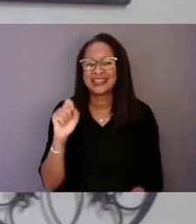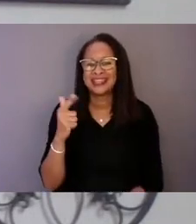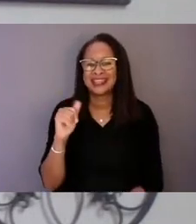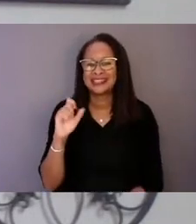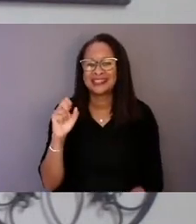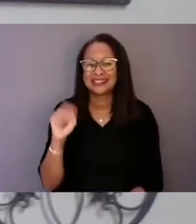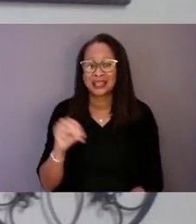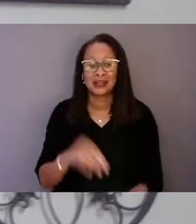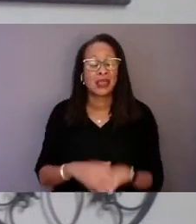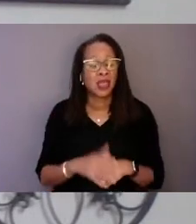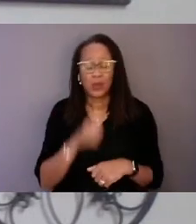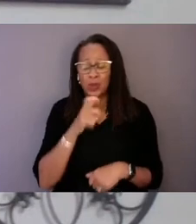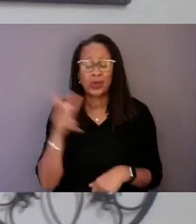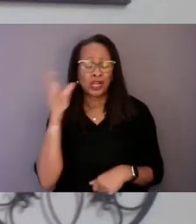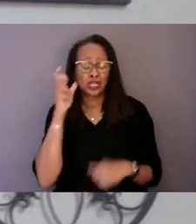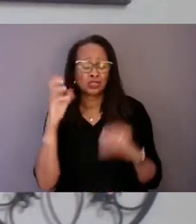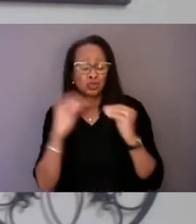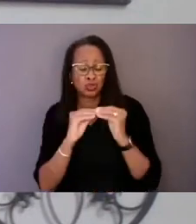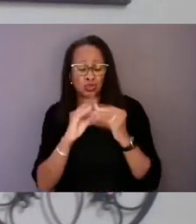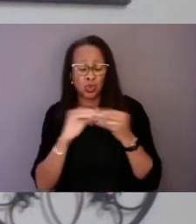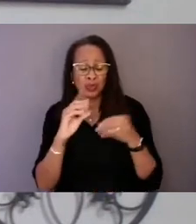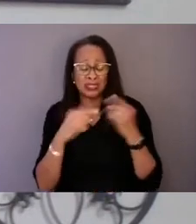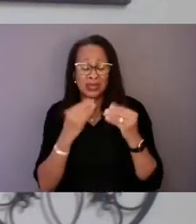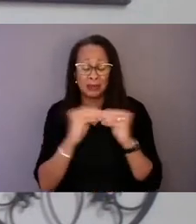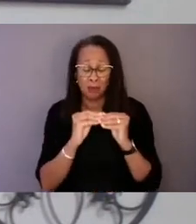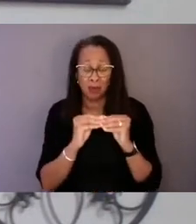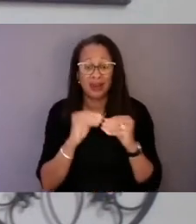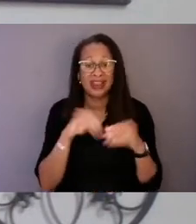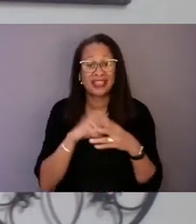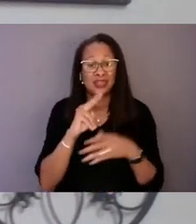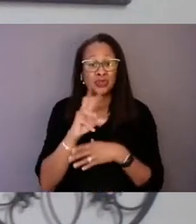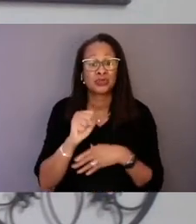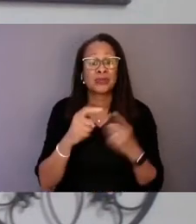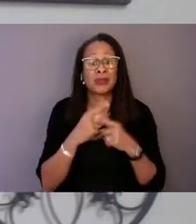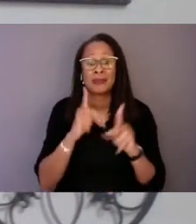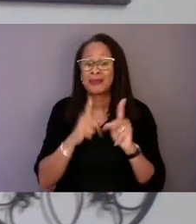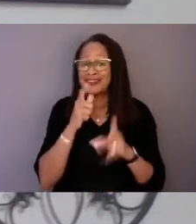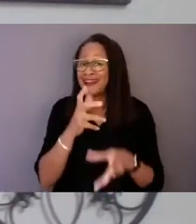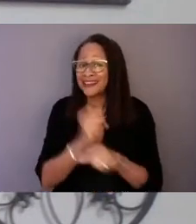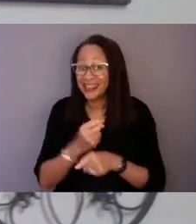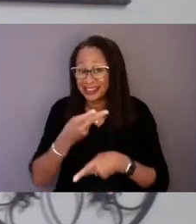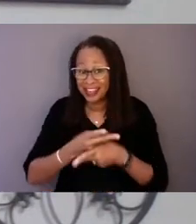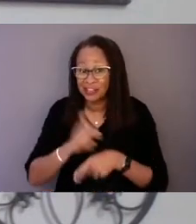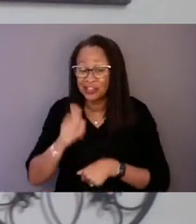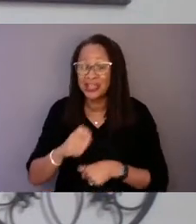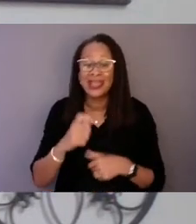about people who didn't get care they need and experienced trauma or death